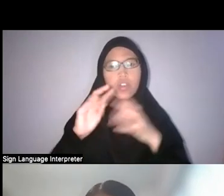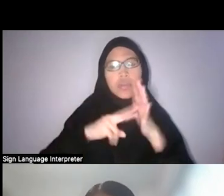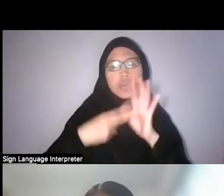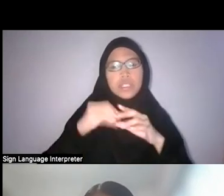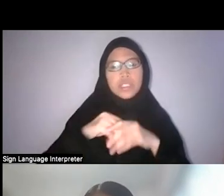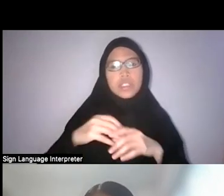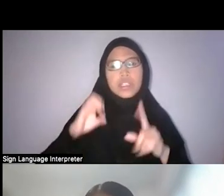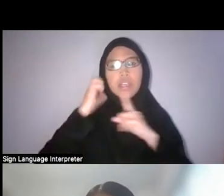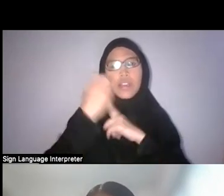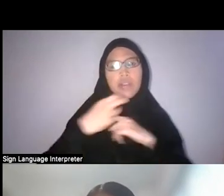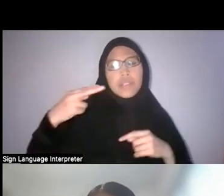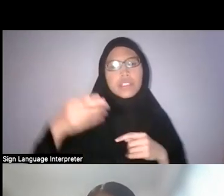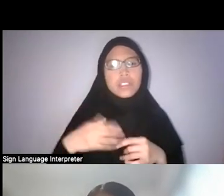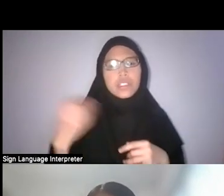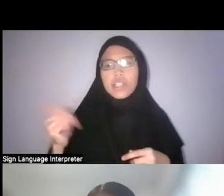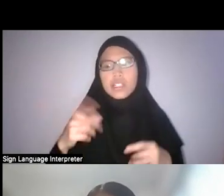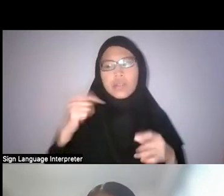Any come to mind? Khairulddin, Nadirah?